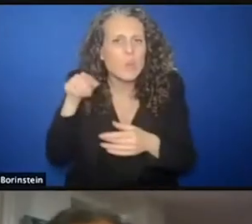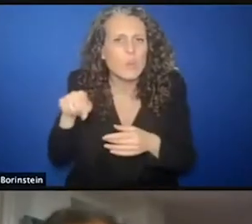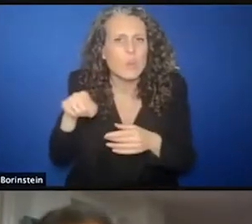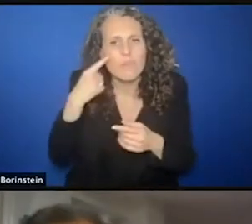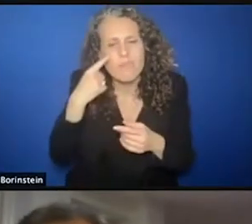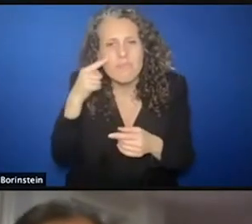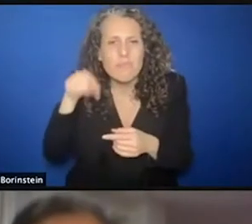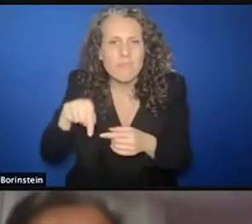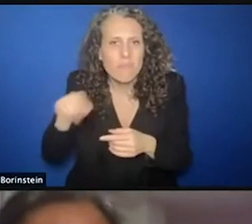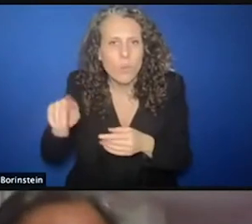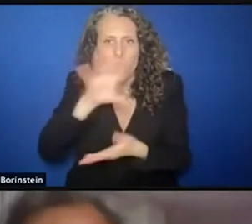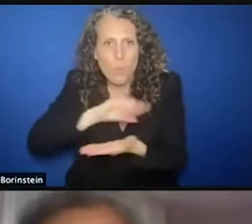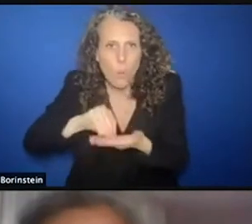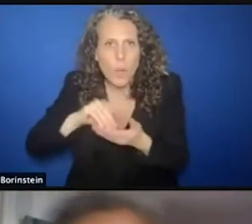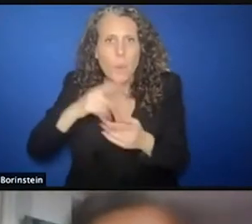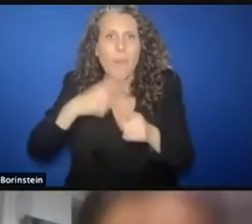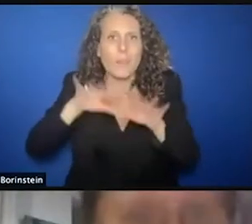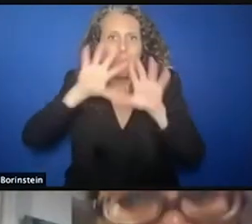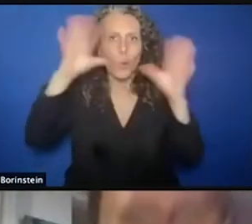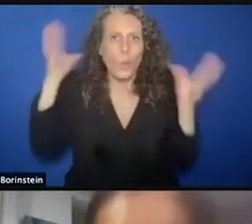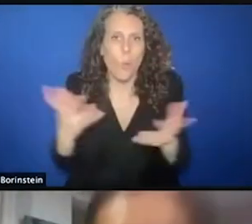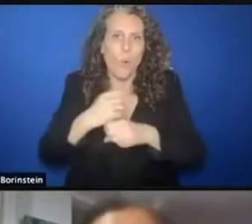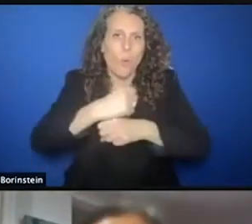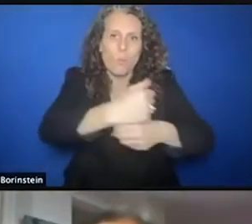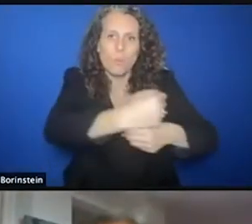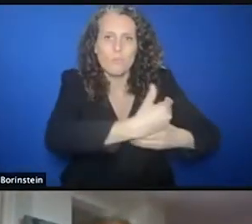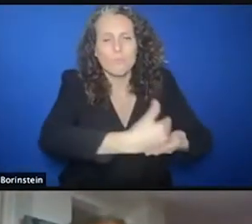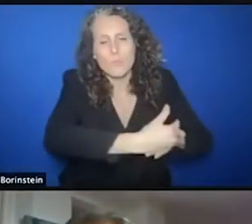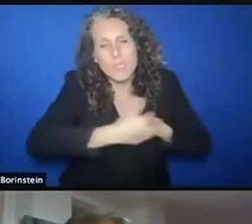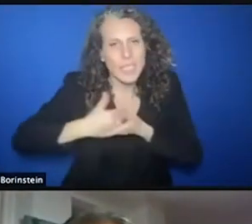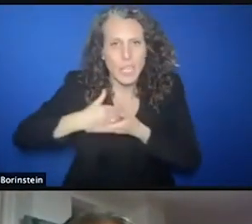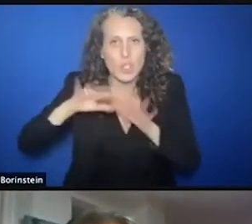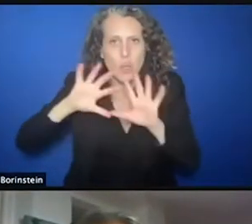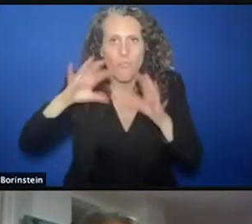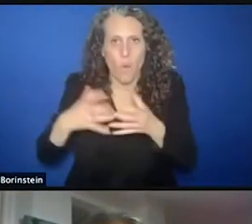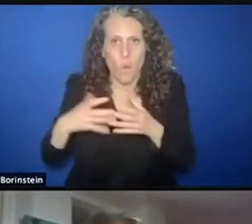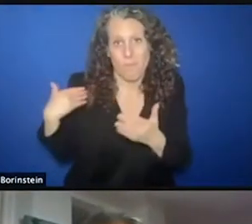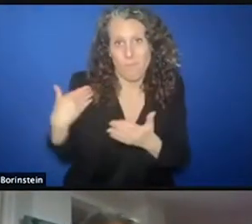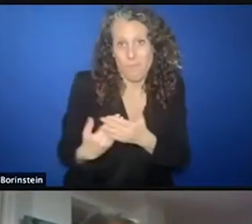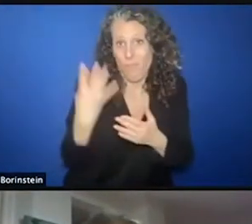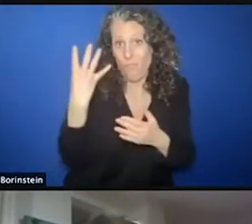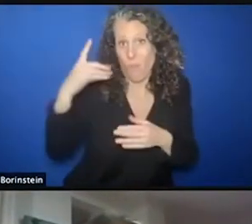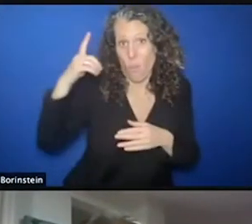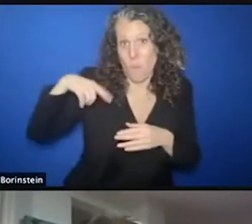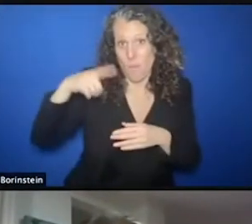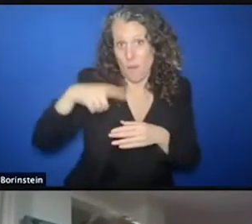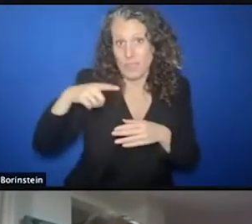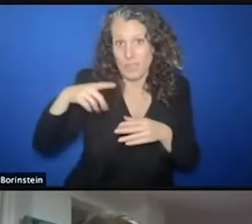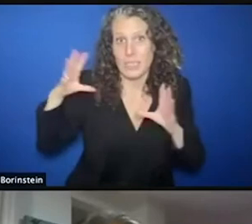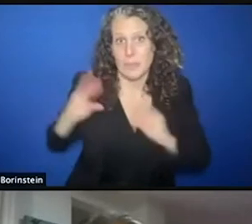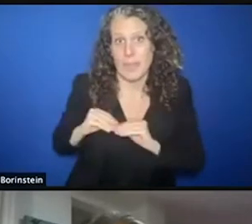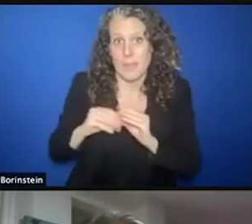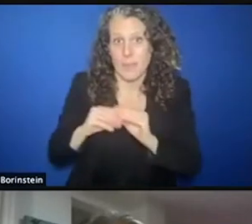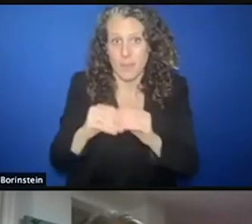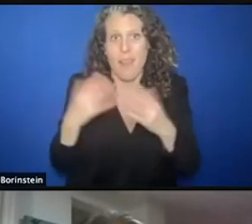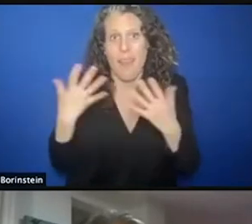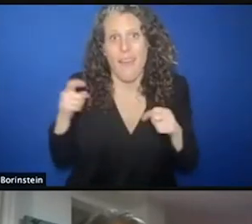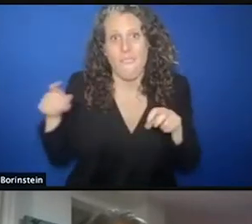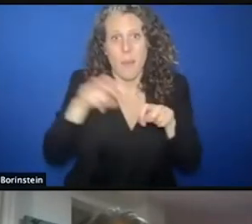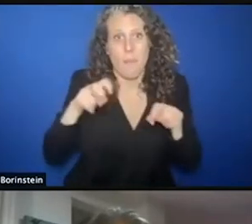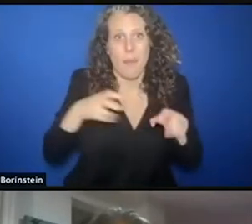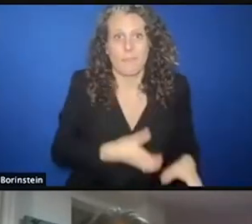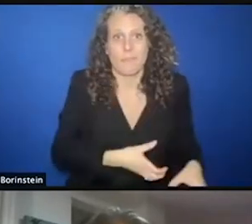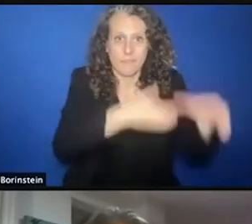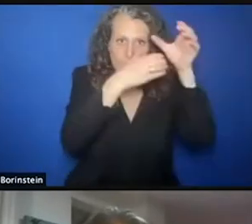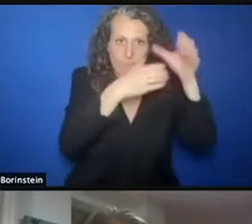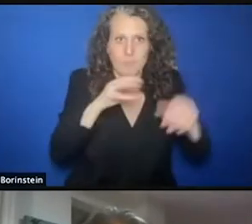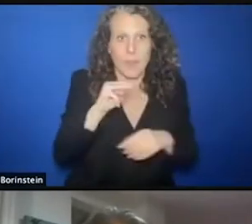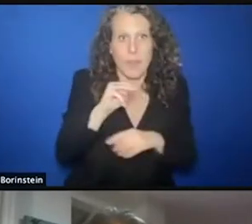protection forum we have a distinguished panel of experts. Manuel and I are joined by Jan Egeland,